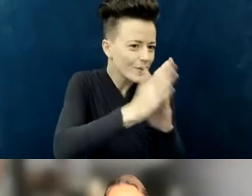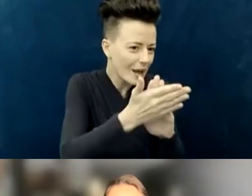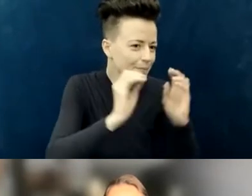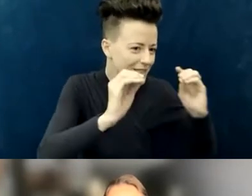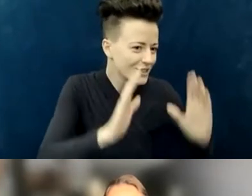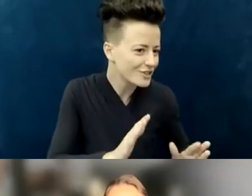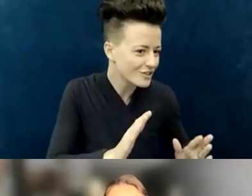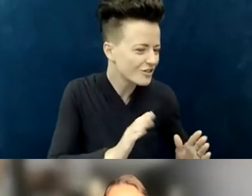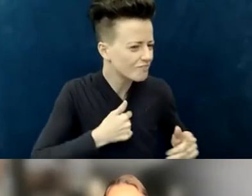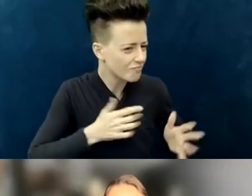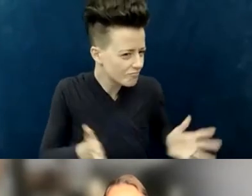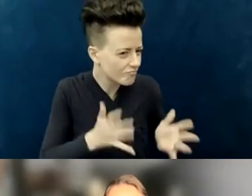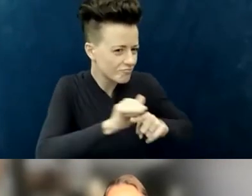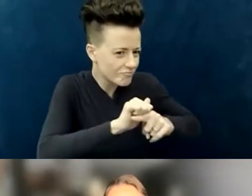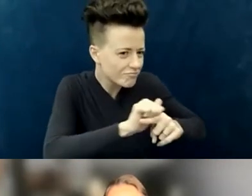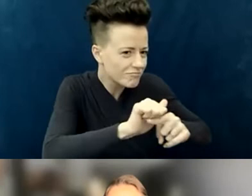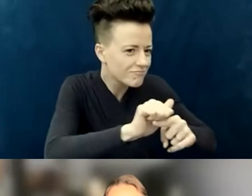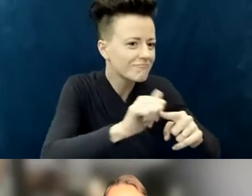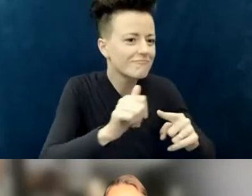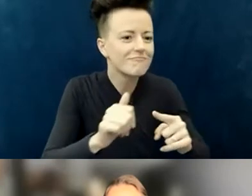working within various church contexts...